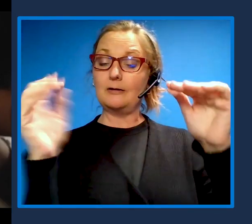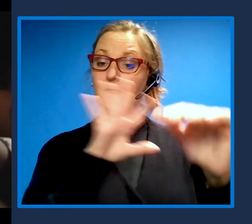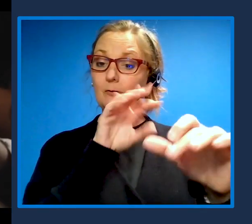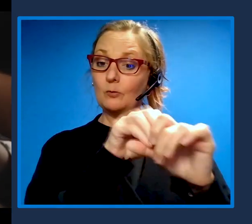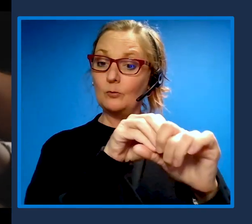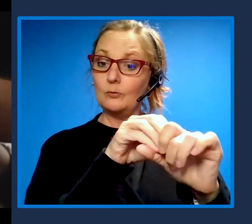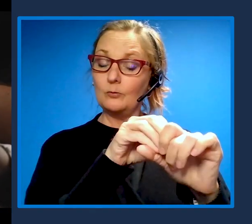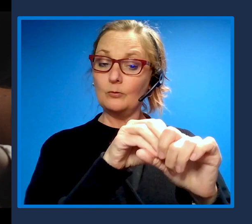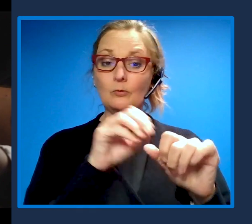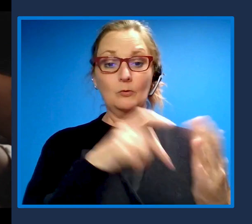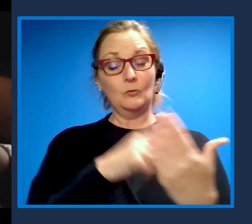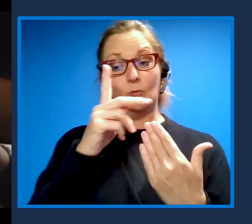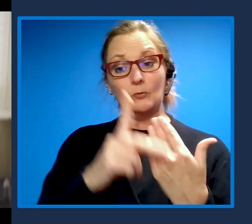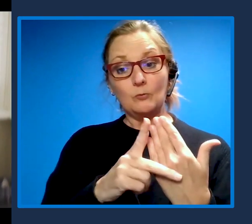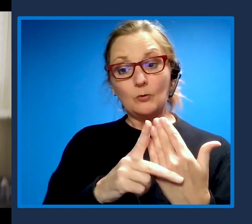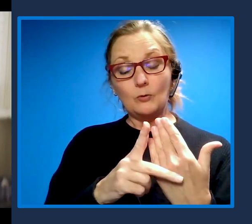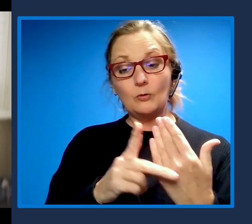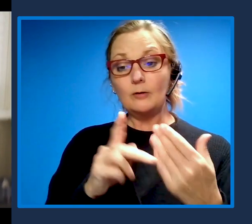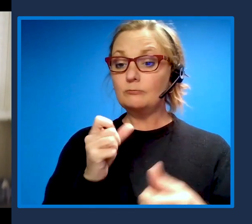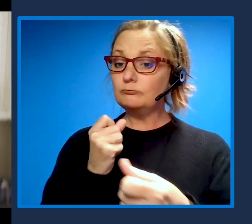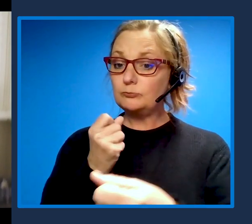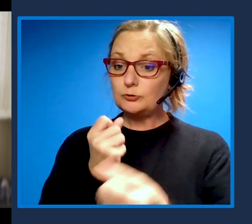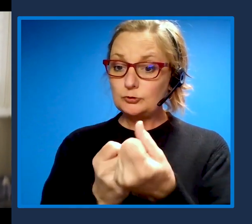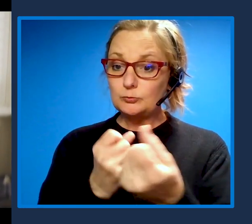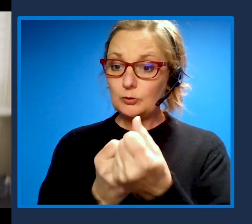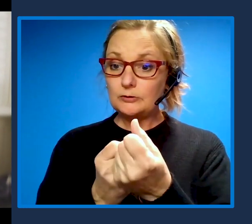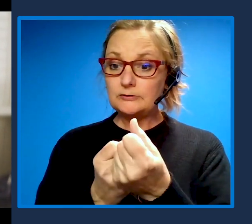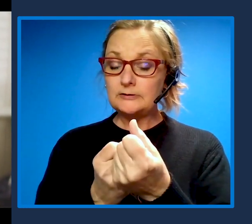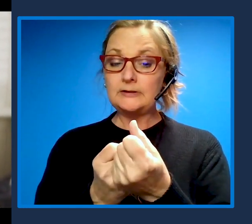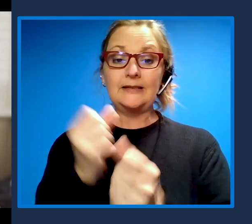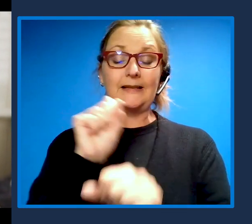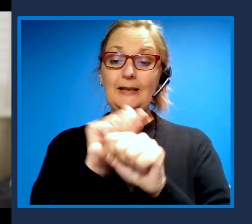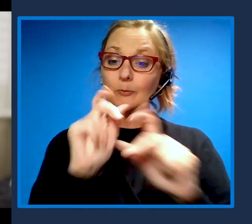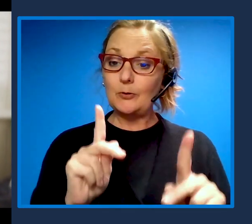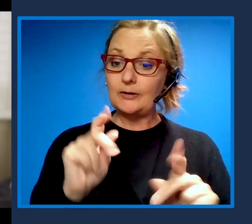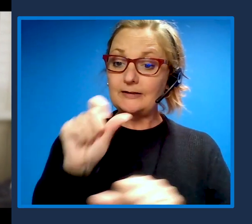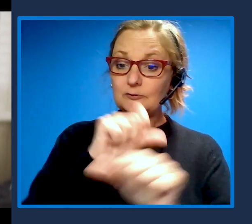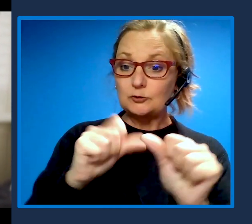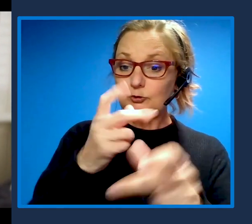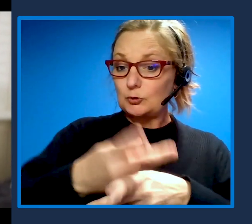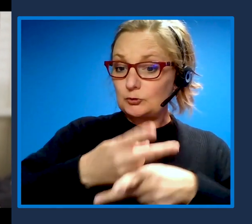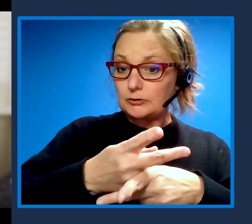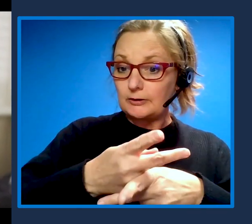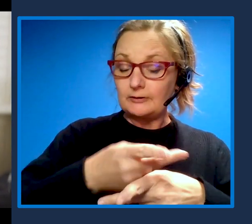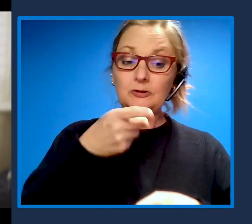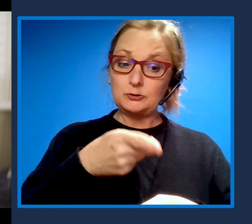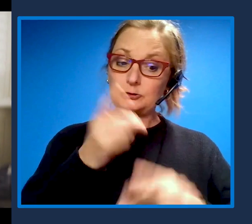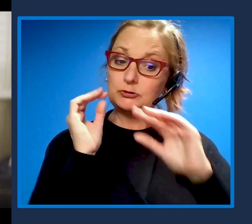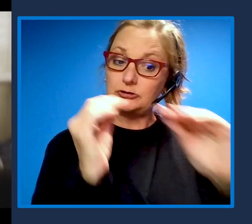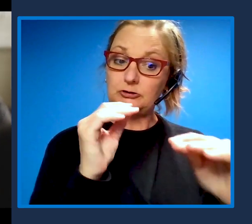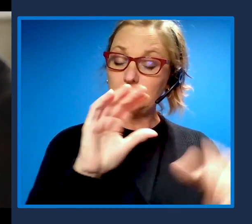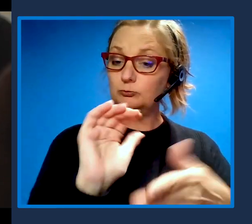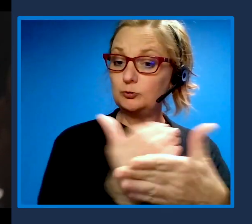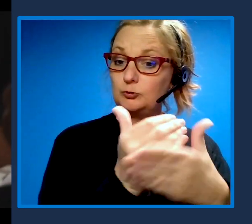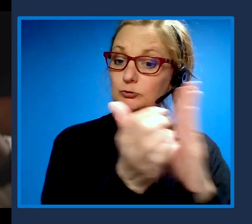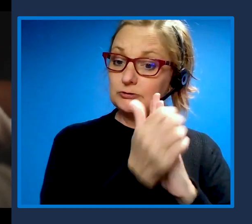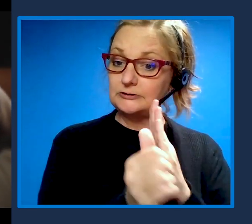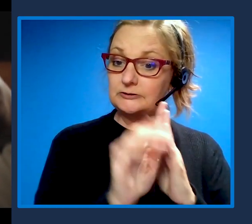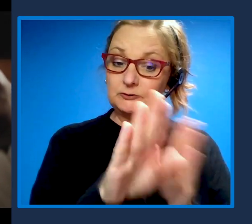And the program also gives employees in social care, the ability to learn new skills to further their careers and have a greater sense of purpose.